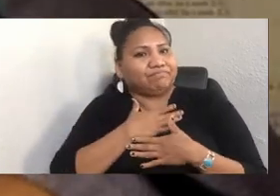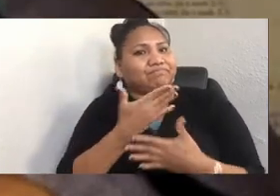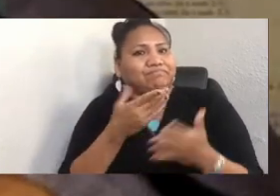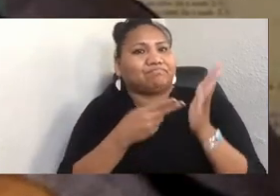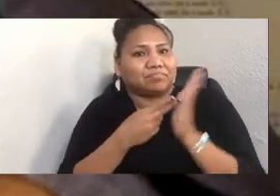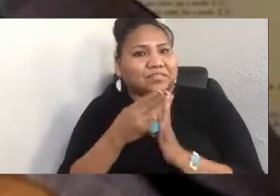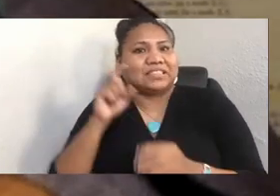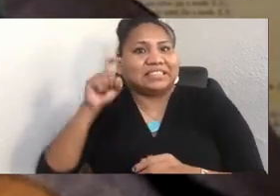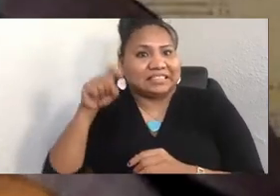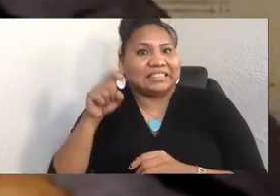which were pretty amazing.